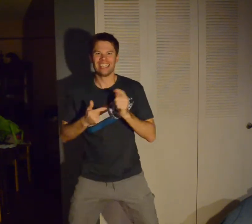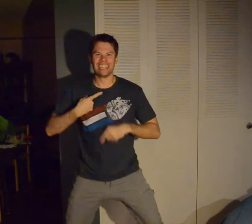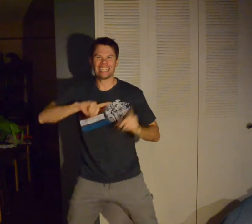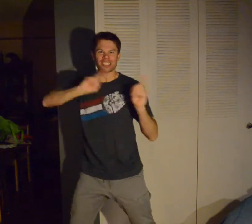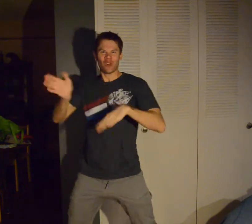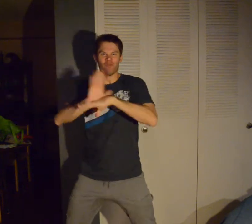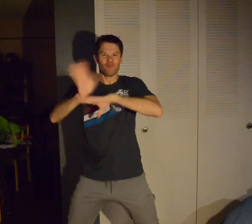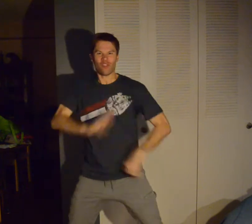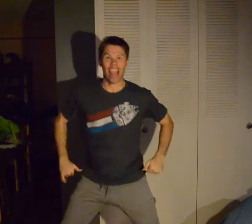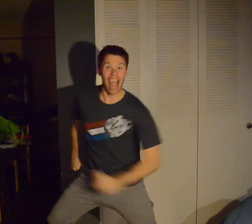LET'S GO TO THE MOVIE!